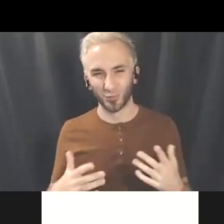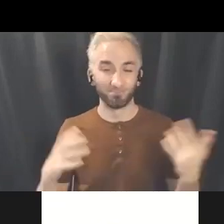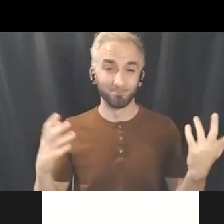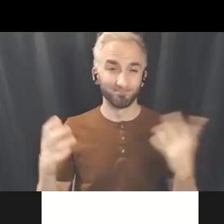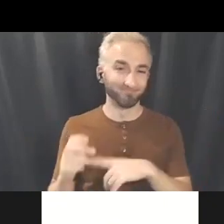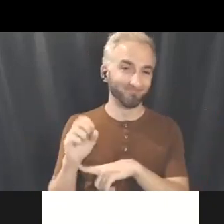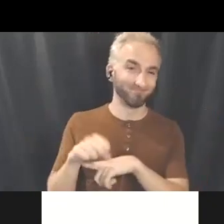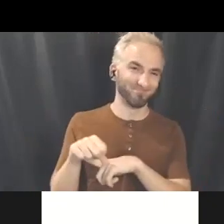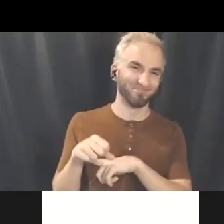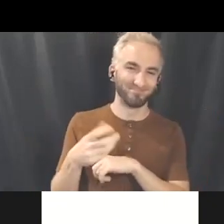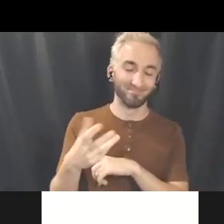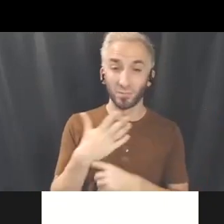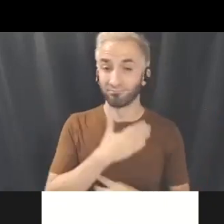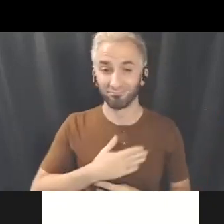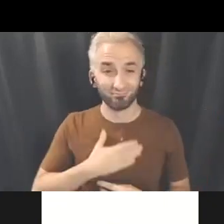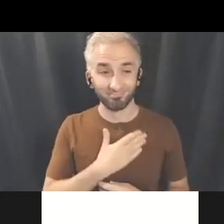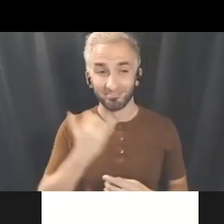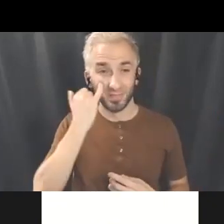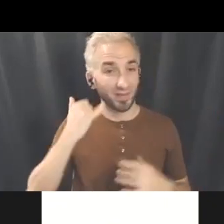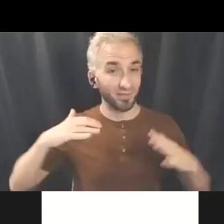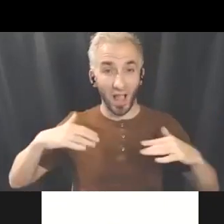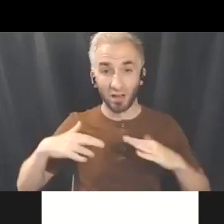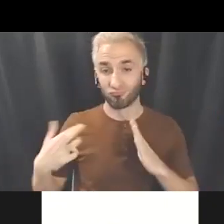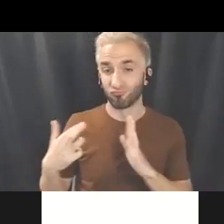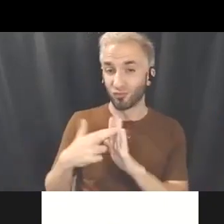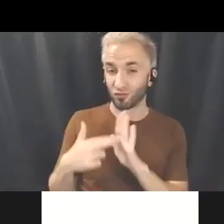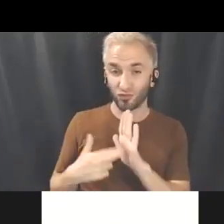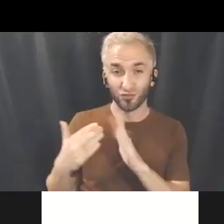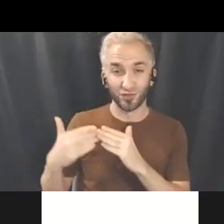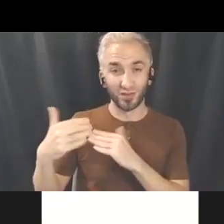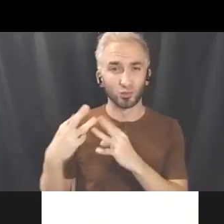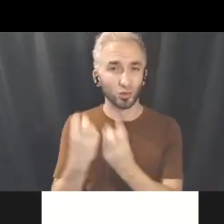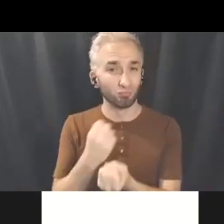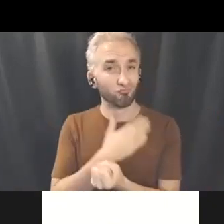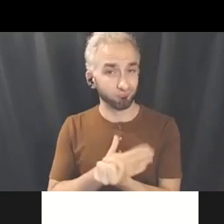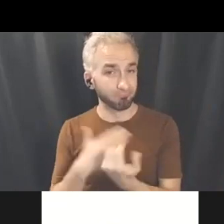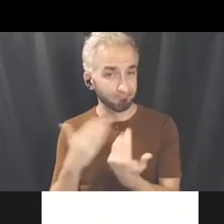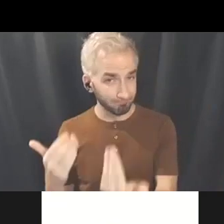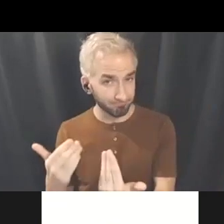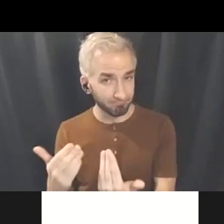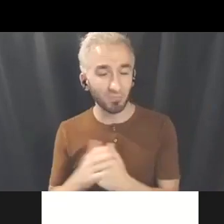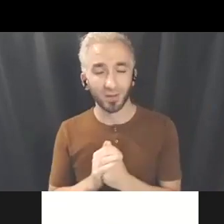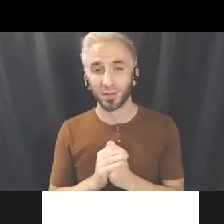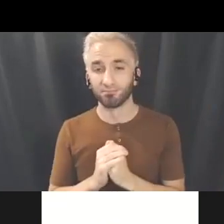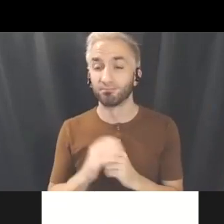Yeah so please yeah if you haven't signed up for the next workshop please do. And make sure to also follow Chimerik